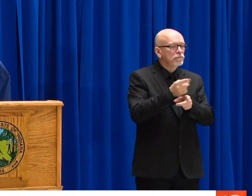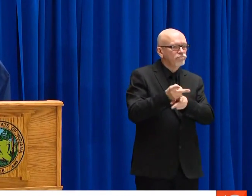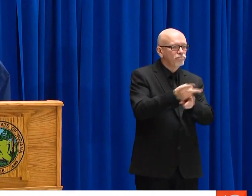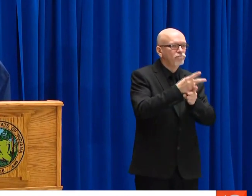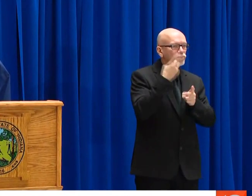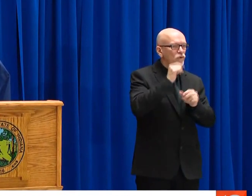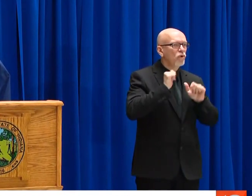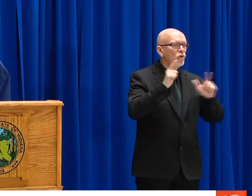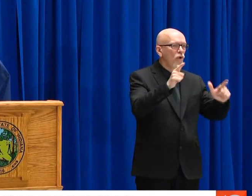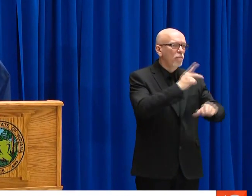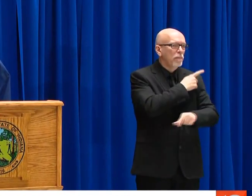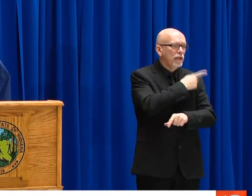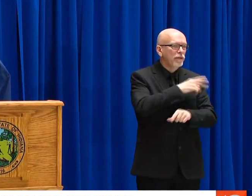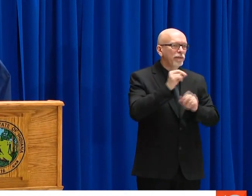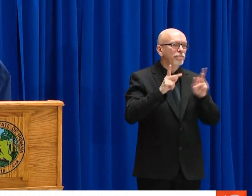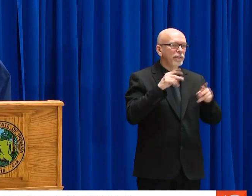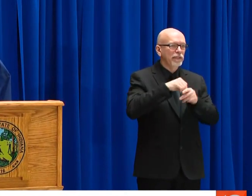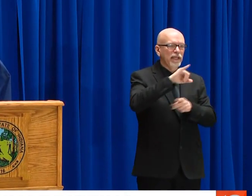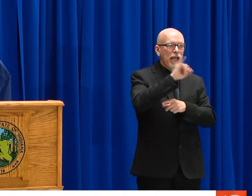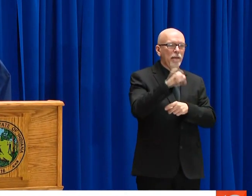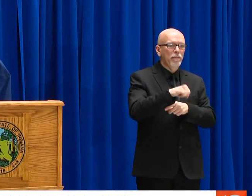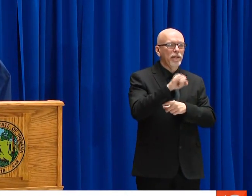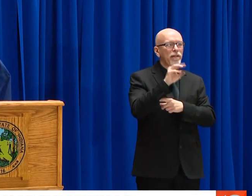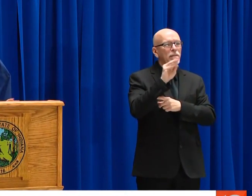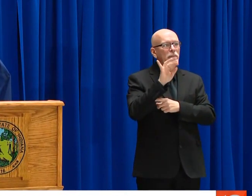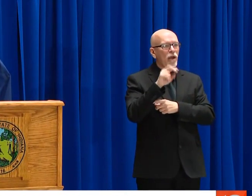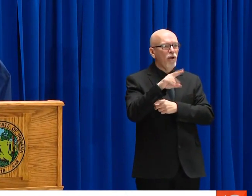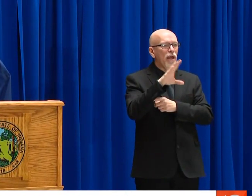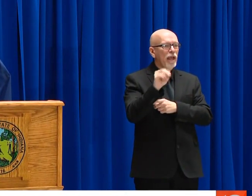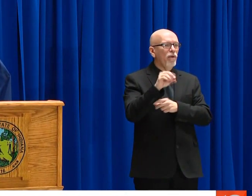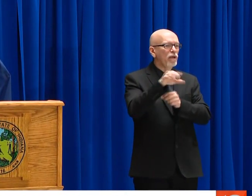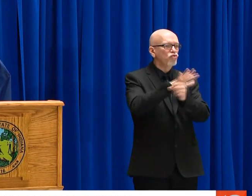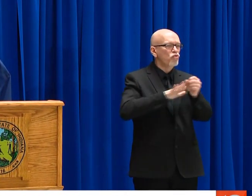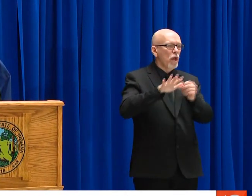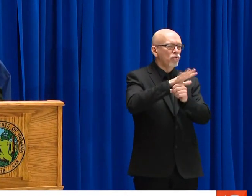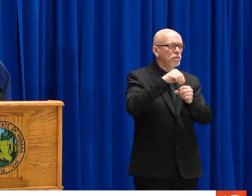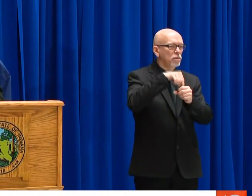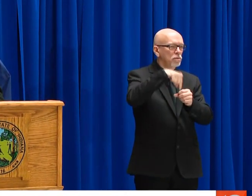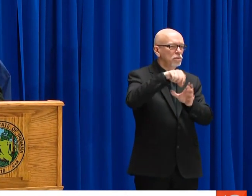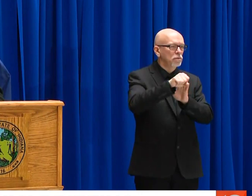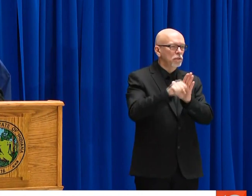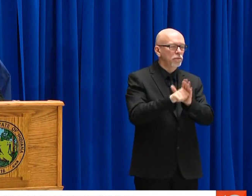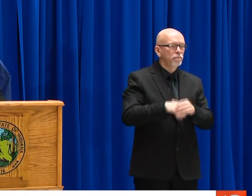OPERATIONS CENTER TO ENSURE THAT WE ARE PROVIDING THE NECESSARY SERVICES AND THE NECESSARY CARE